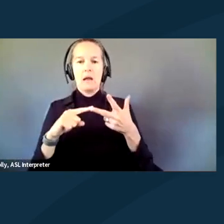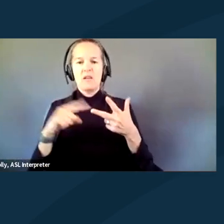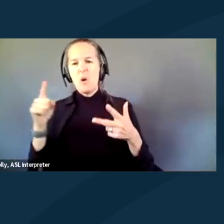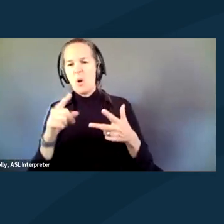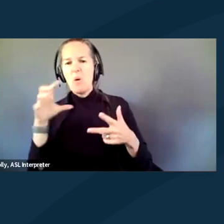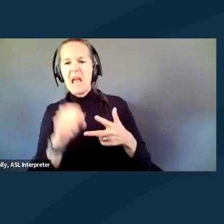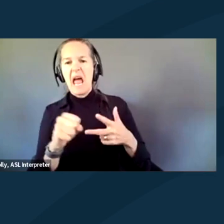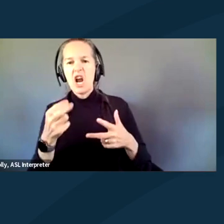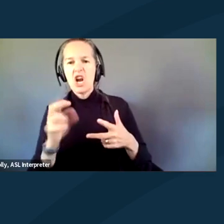she's being a nuisance.